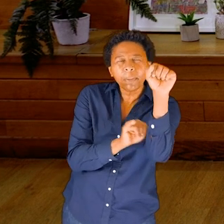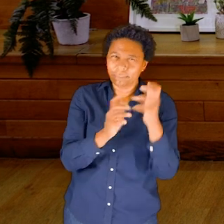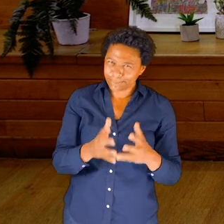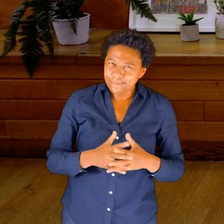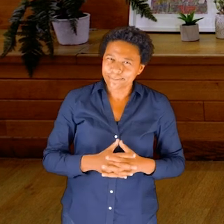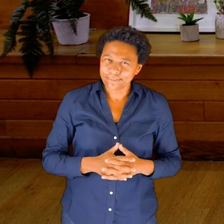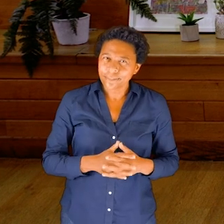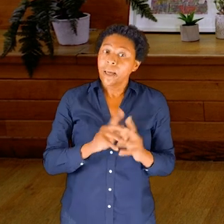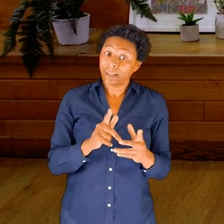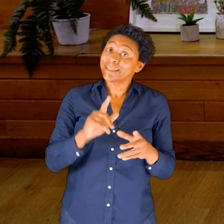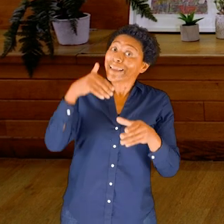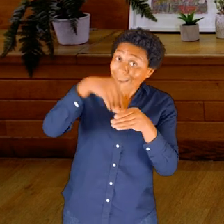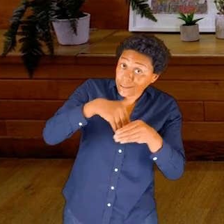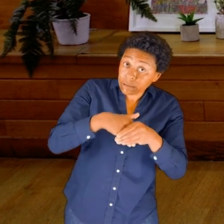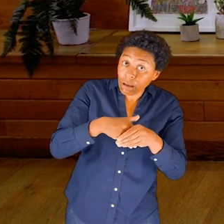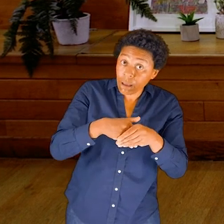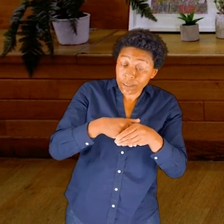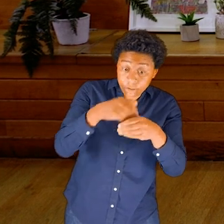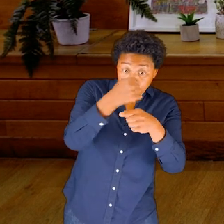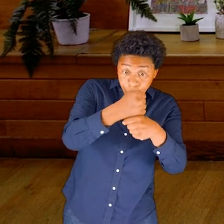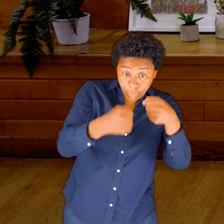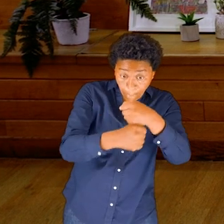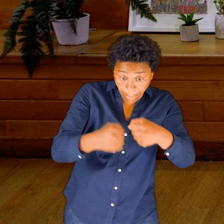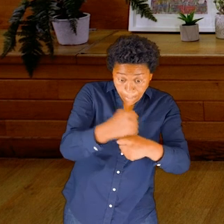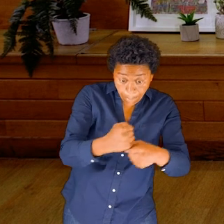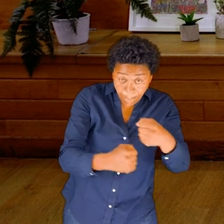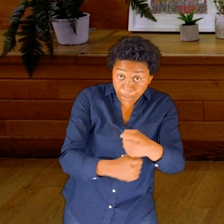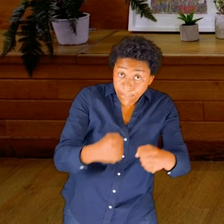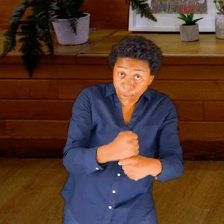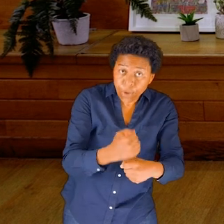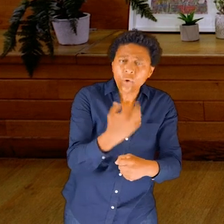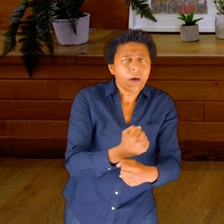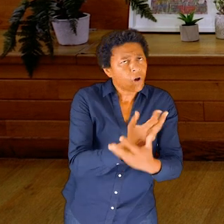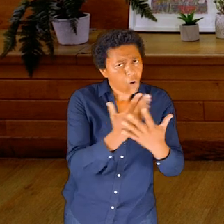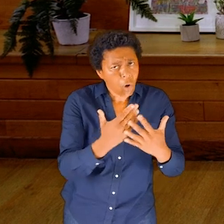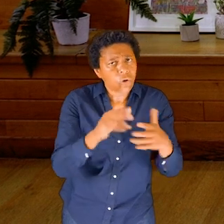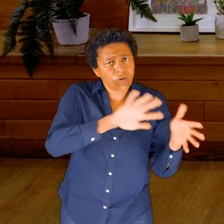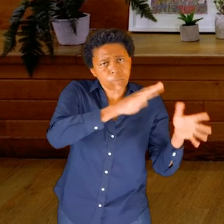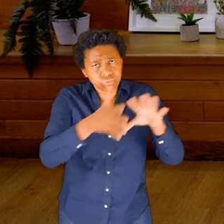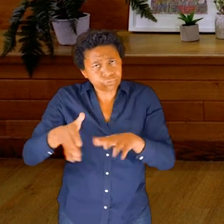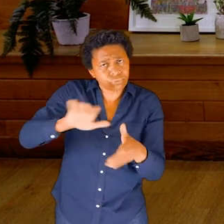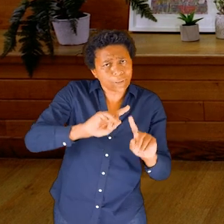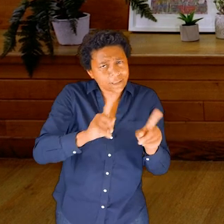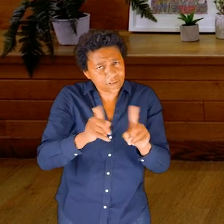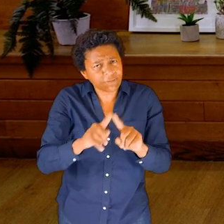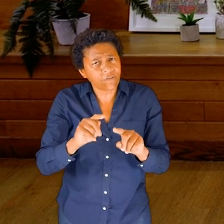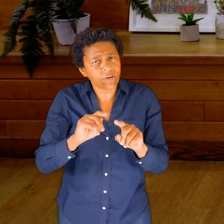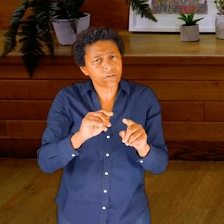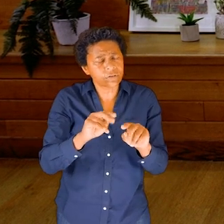of fluid, different kinds of fluids: cerebral, spinal fluid, different fluids between the joints of the spine.